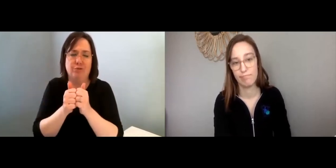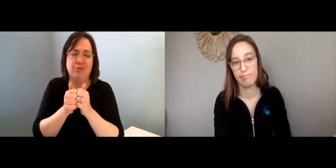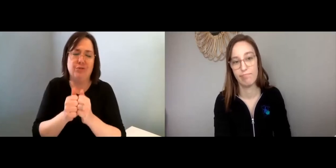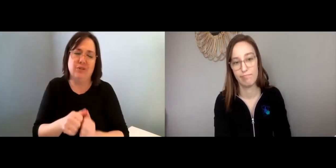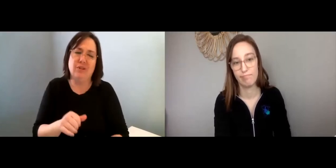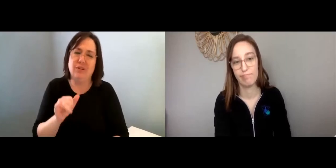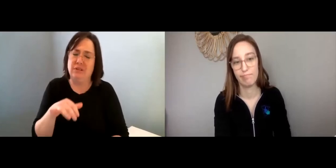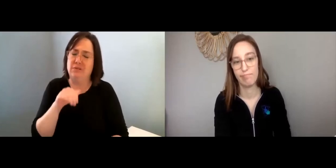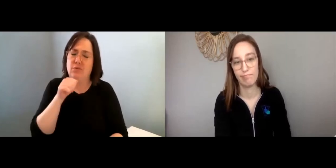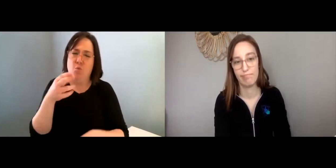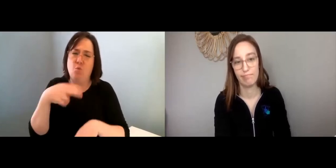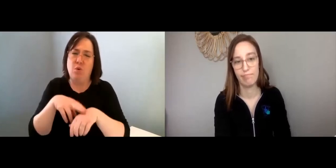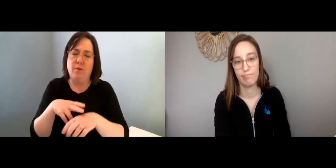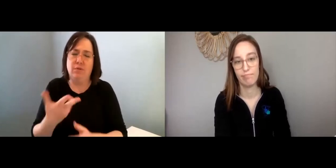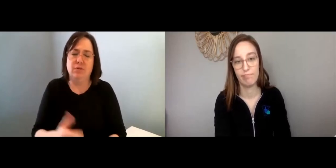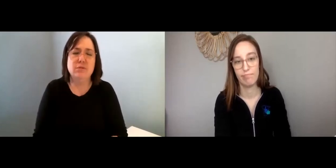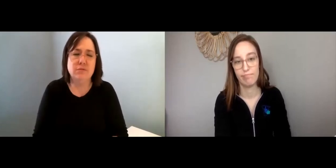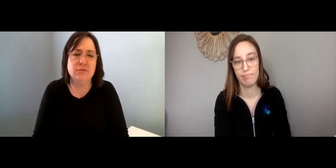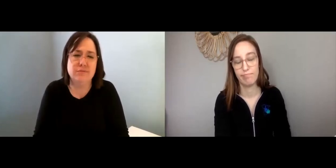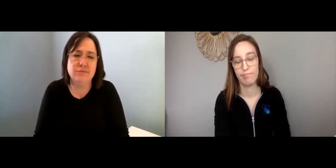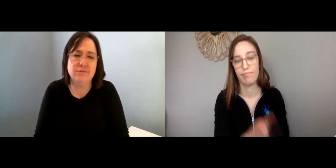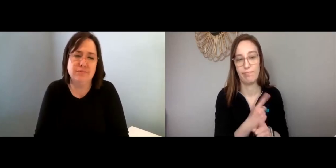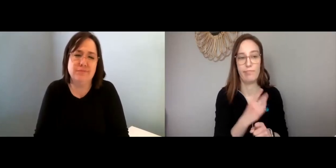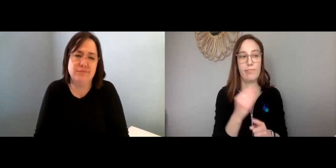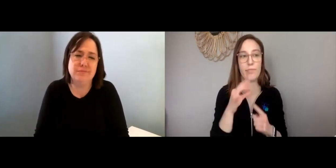And, yeah, it’s not normal for us.